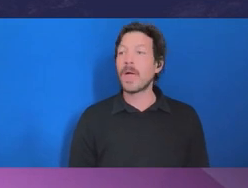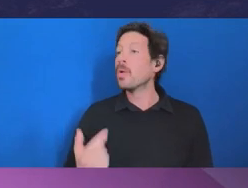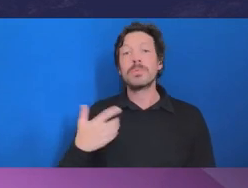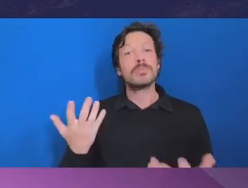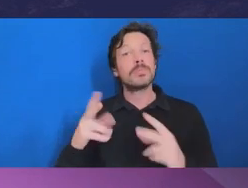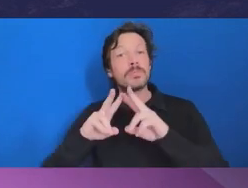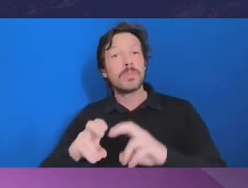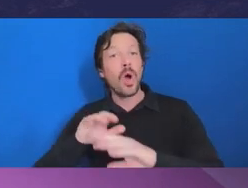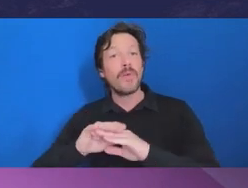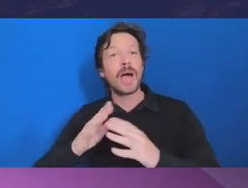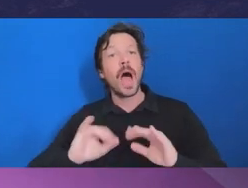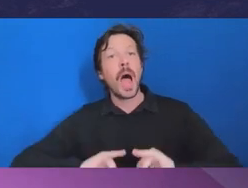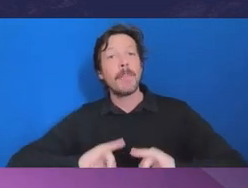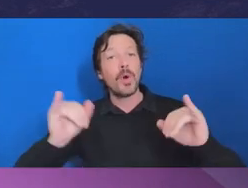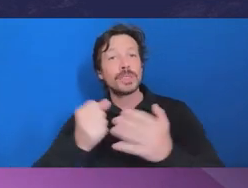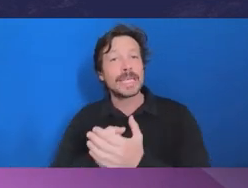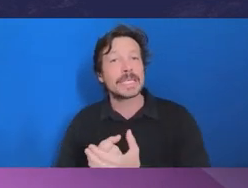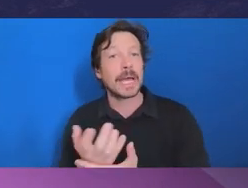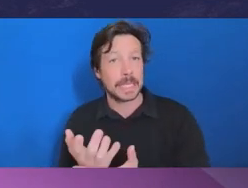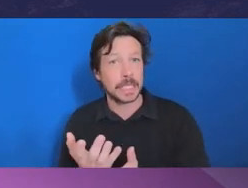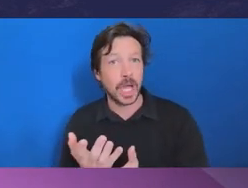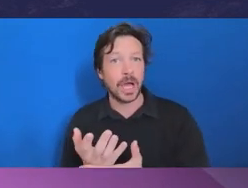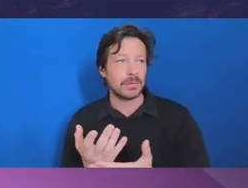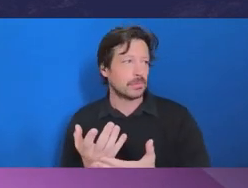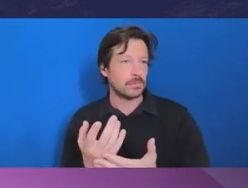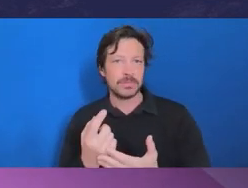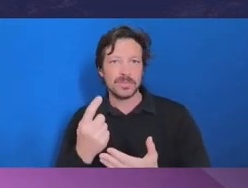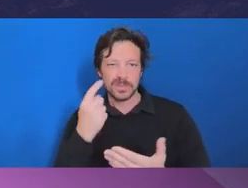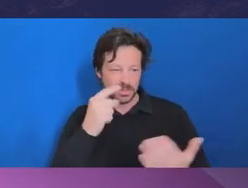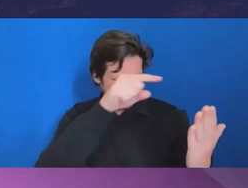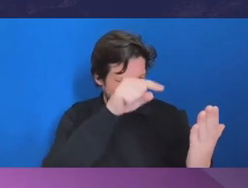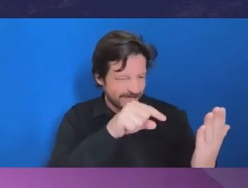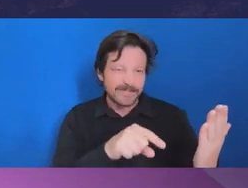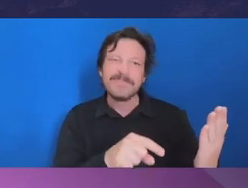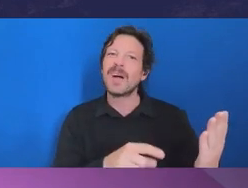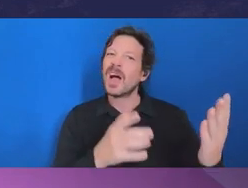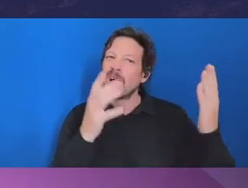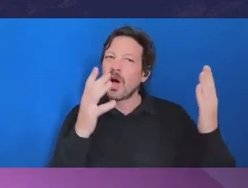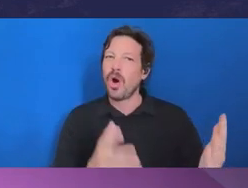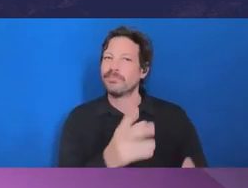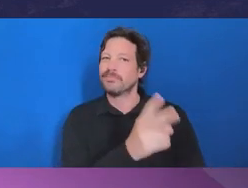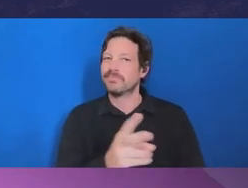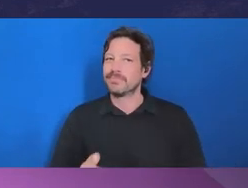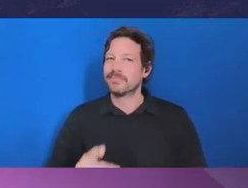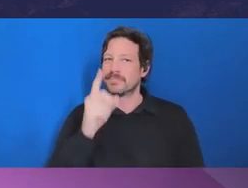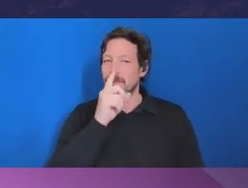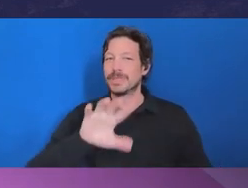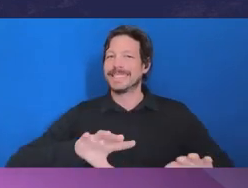we did find a number of examples where people hadn't declared either perceived, potential or actual conflicts